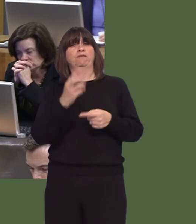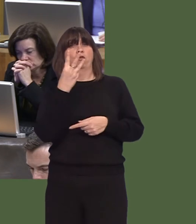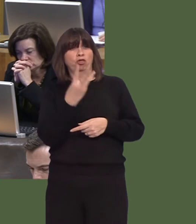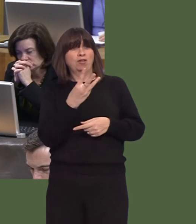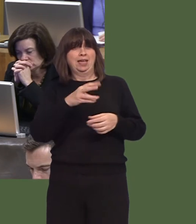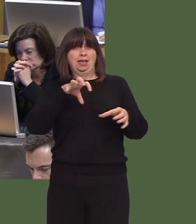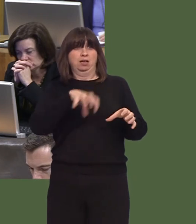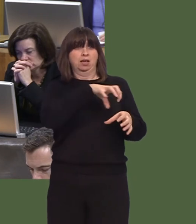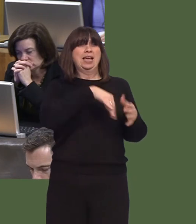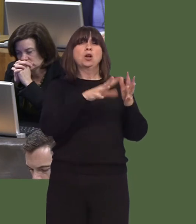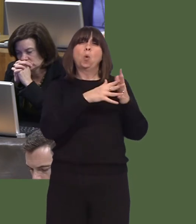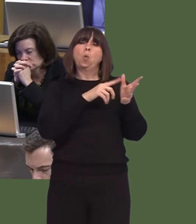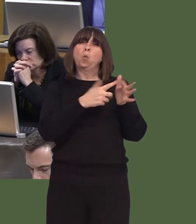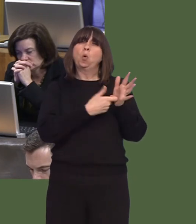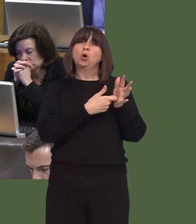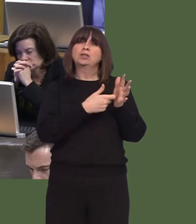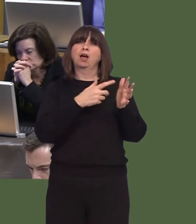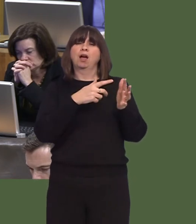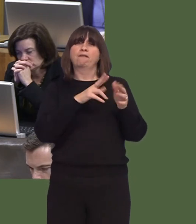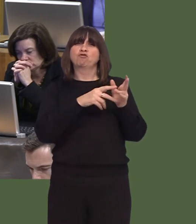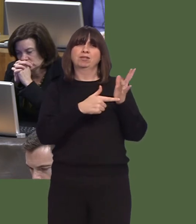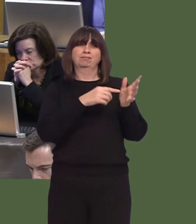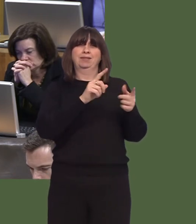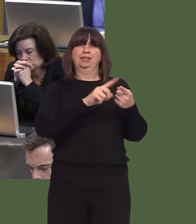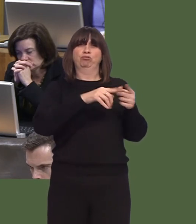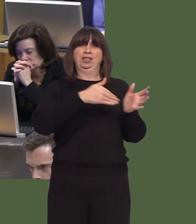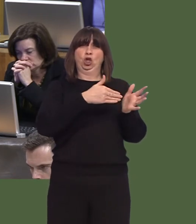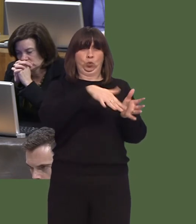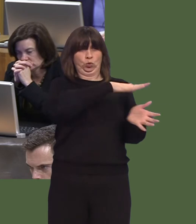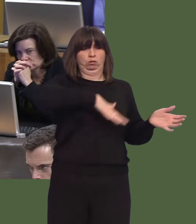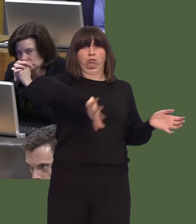enterprise zone in order to boost investment and employment opportunities for the area,